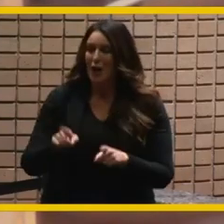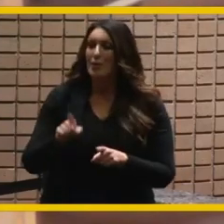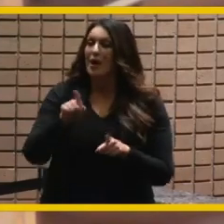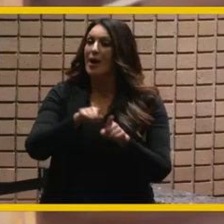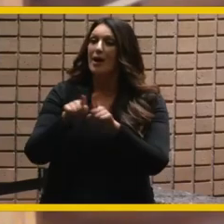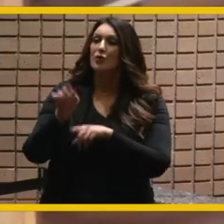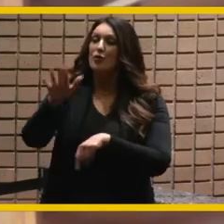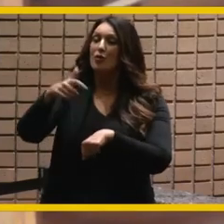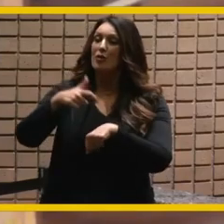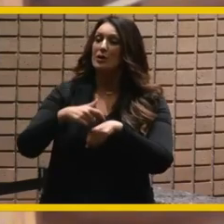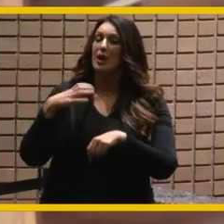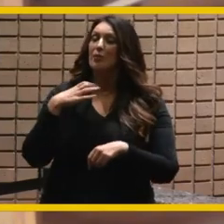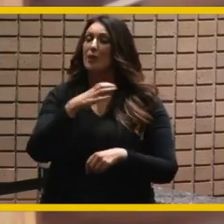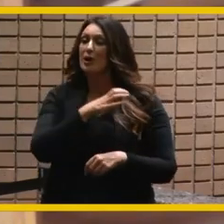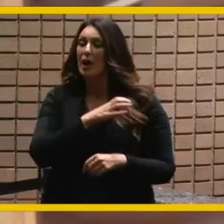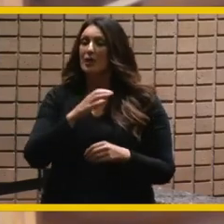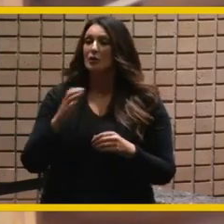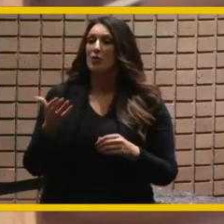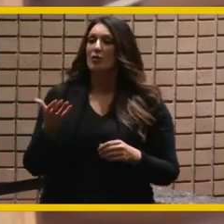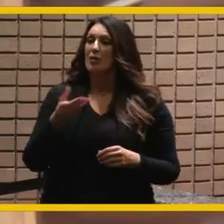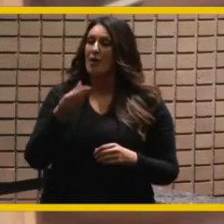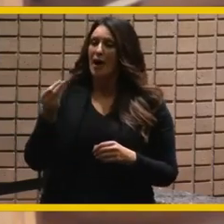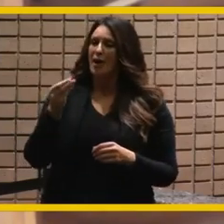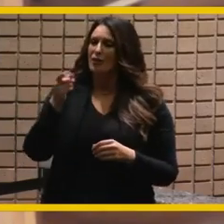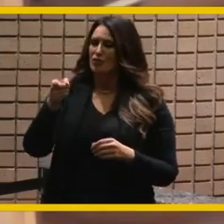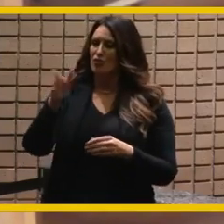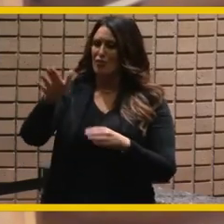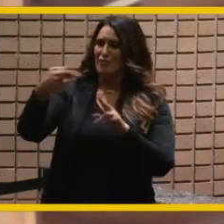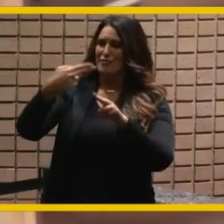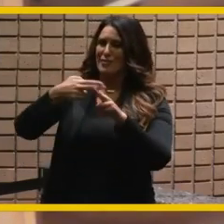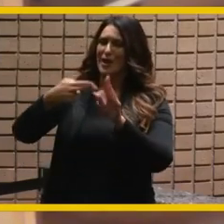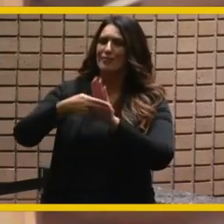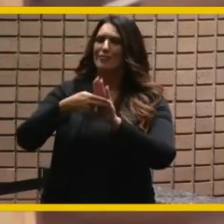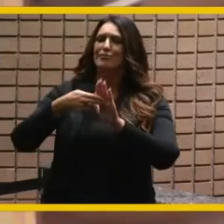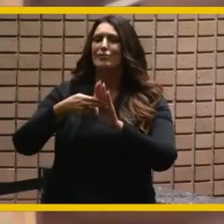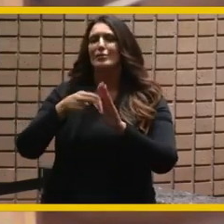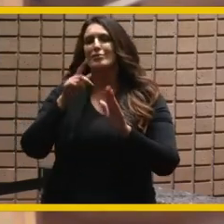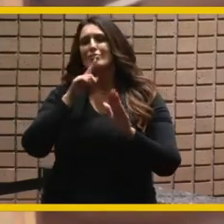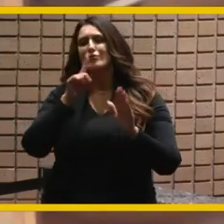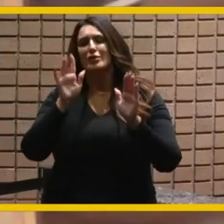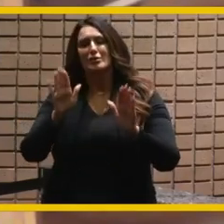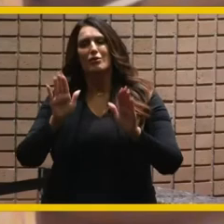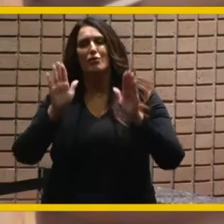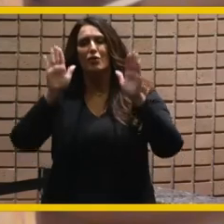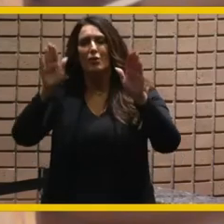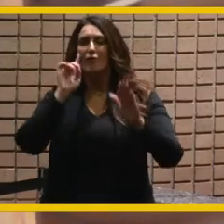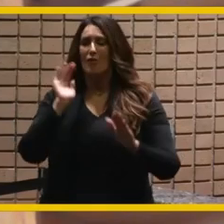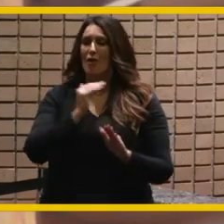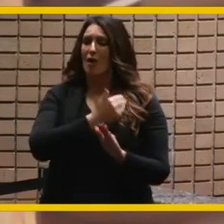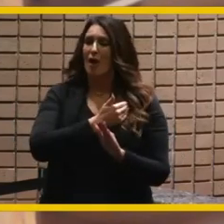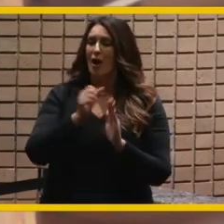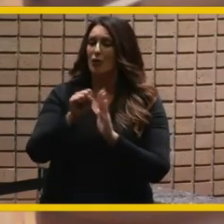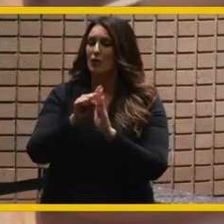councilman you've left quite a legacy for our city this region and our state from seizing our destiny